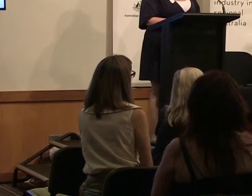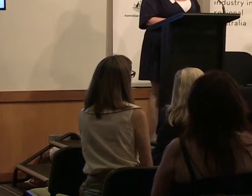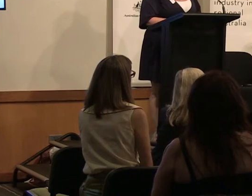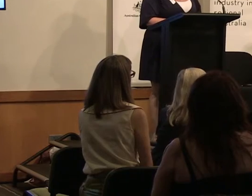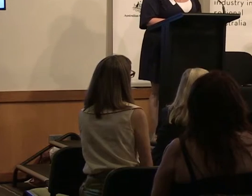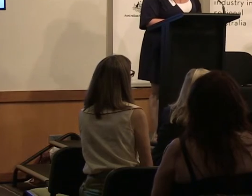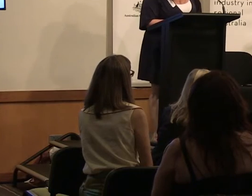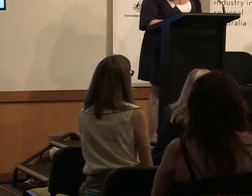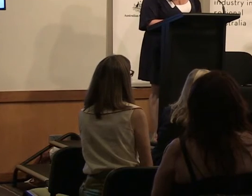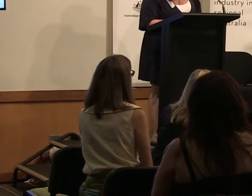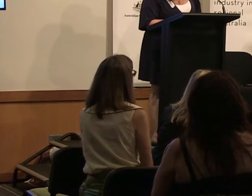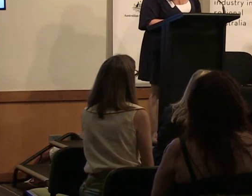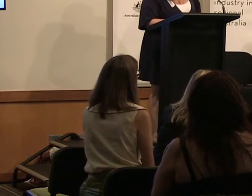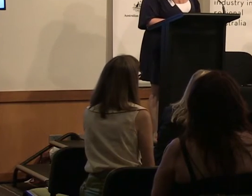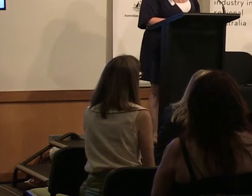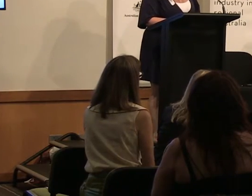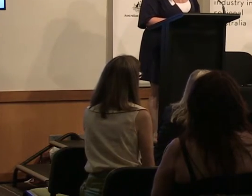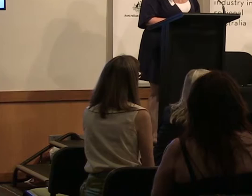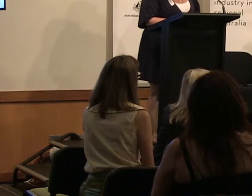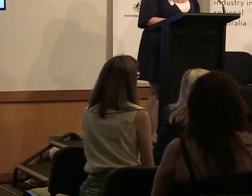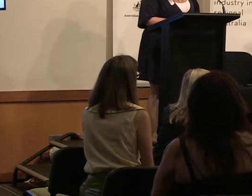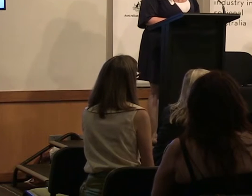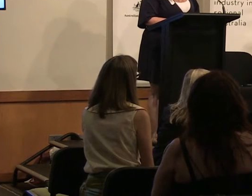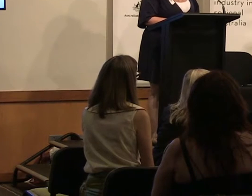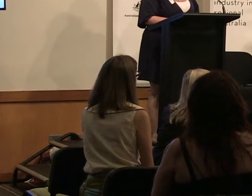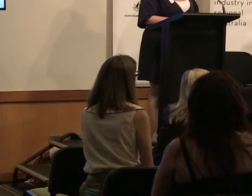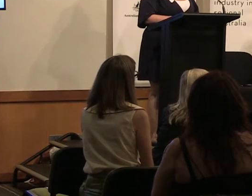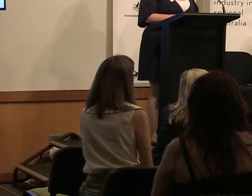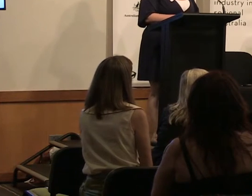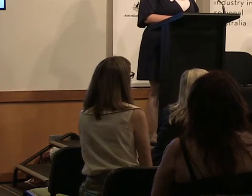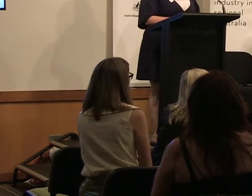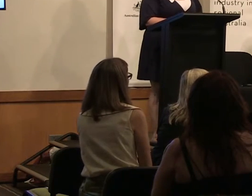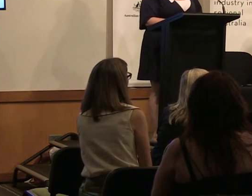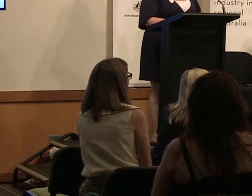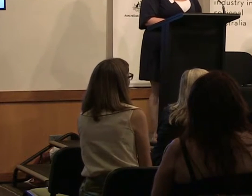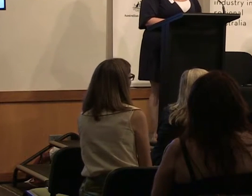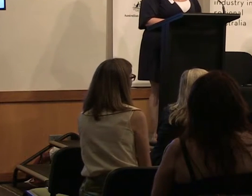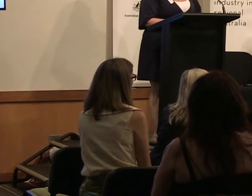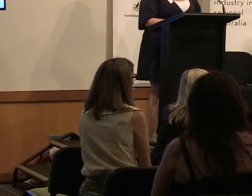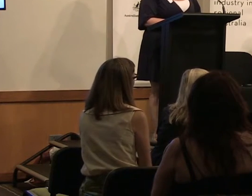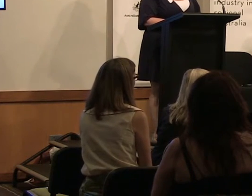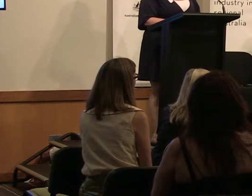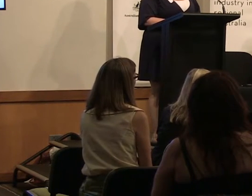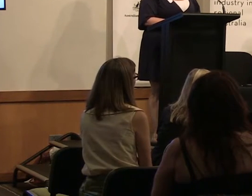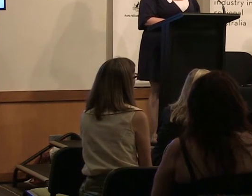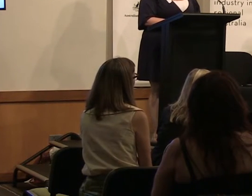But I think also with that, sheer fear and passion and and lots of sleepless nights so when